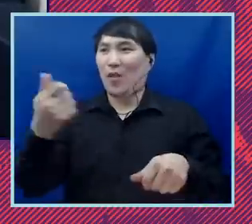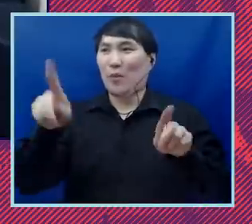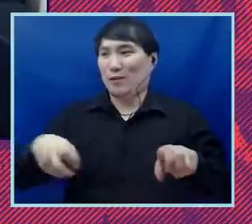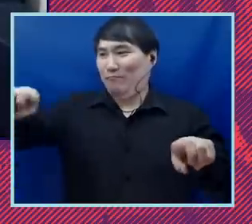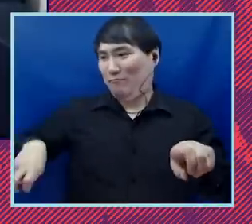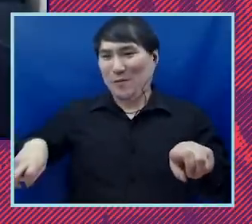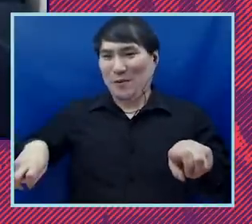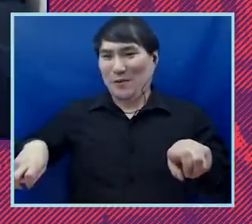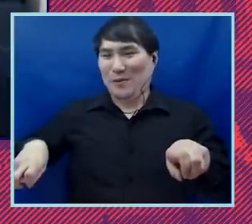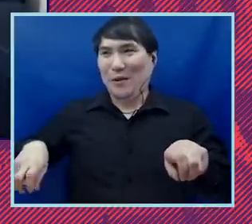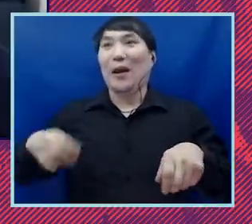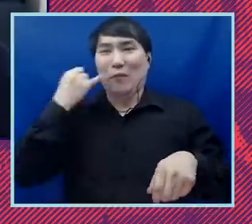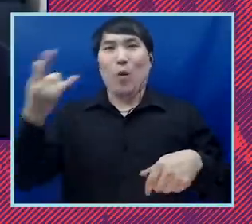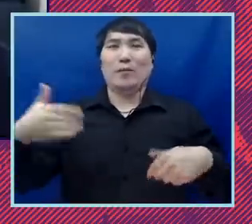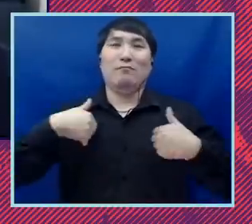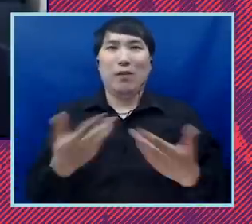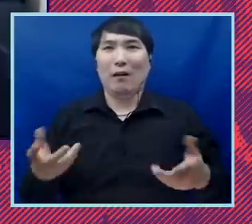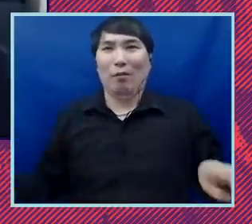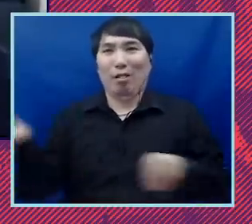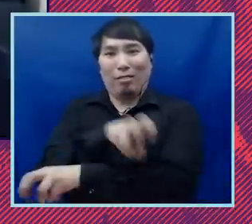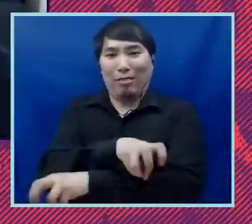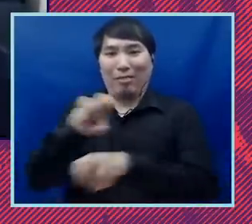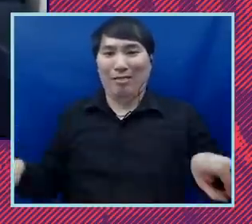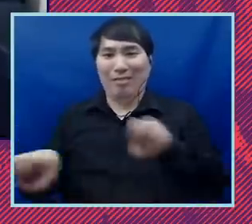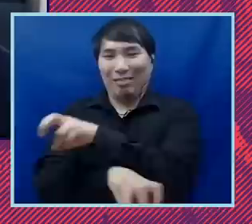take turns when one of us gets tired of driving. And so sometimes I'm in the sidecar and sometimes